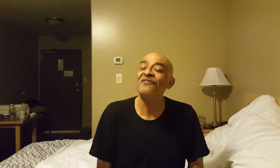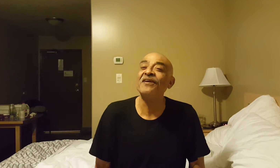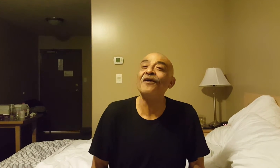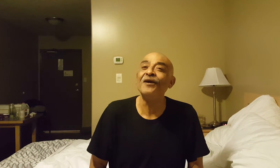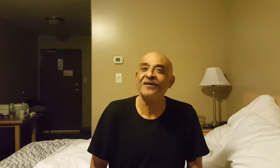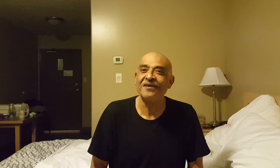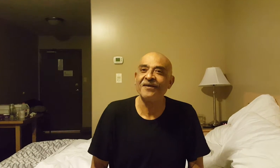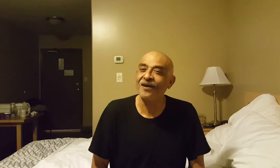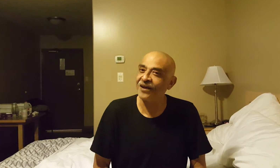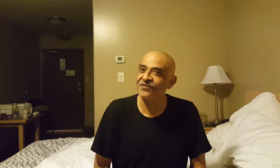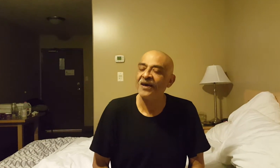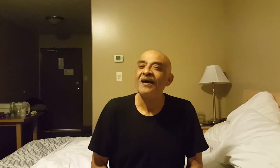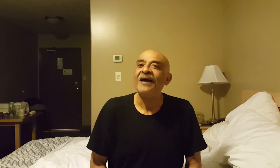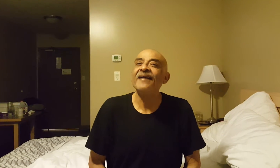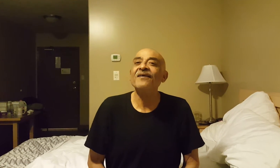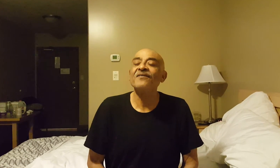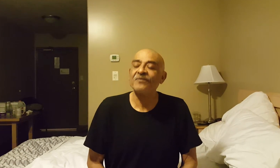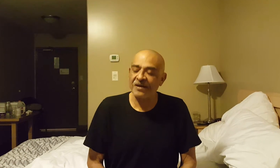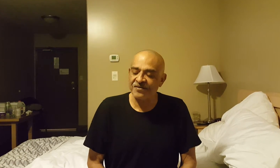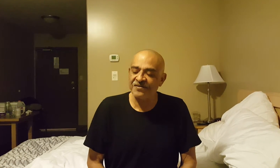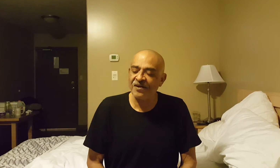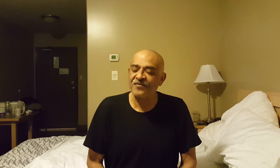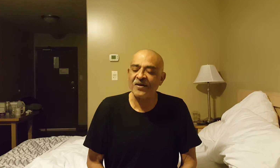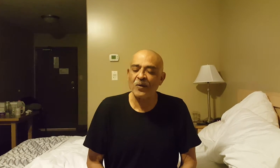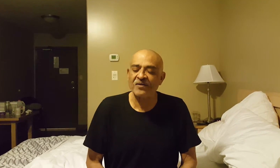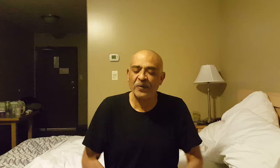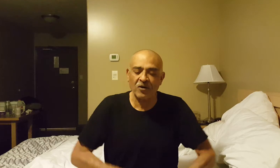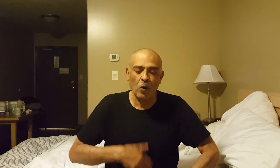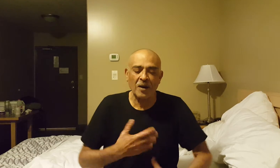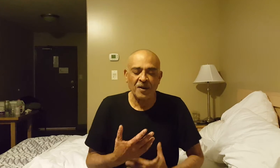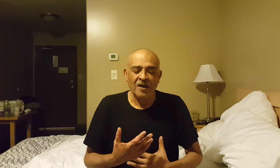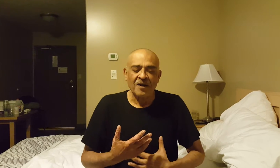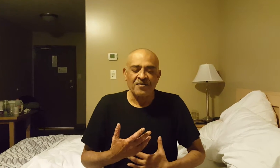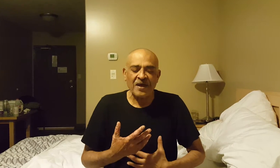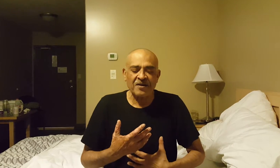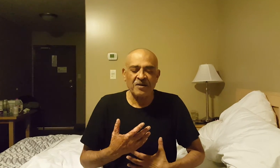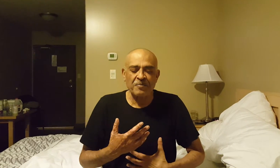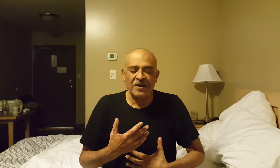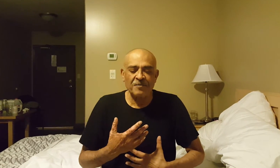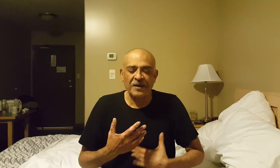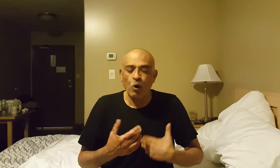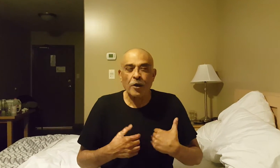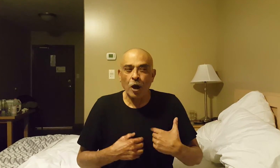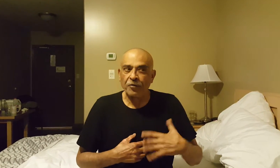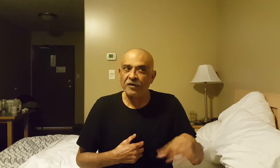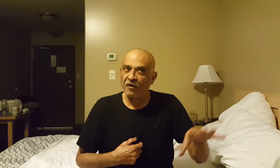very early in our lives, and as a result of that, as we grow up, it becomes like "oh yeah things are